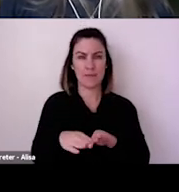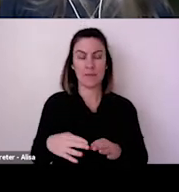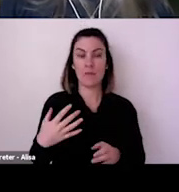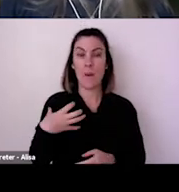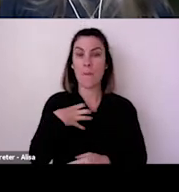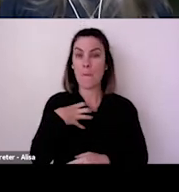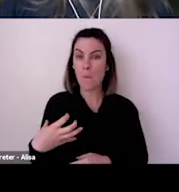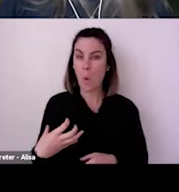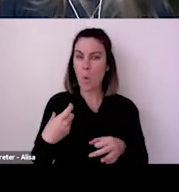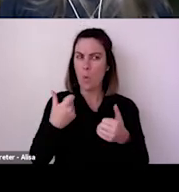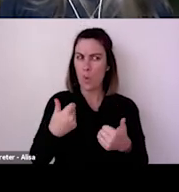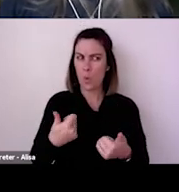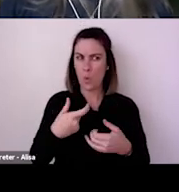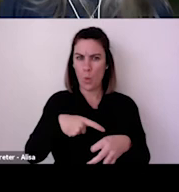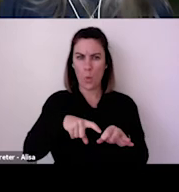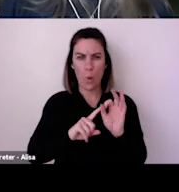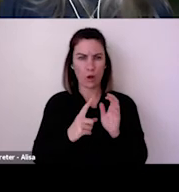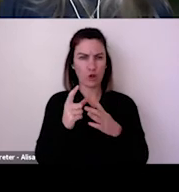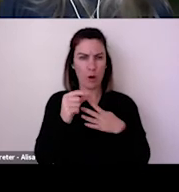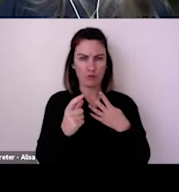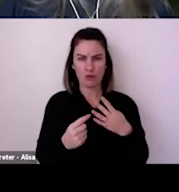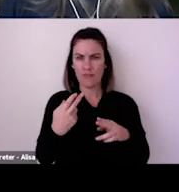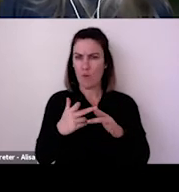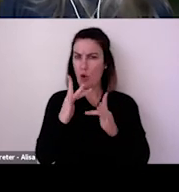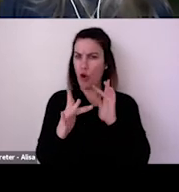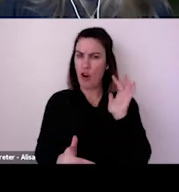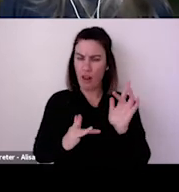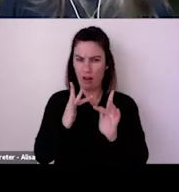so we're looking to do more of that as well.